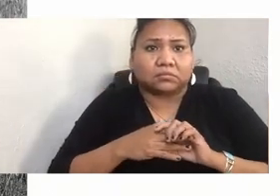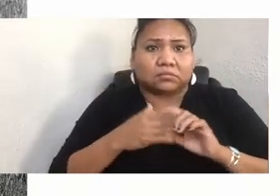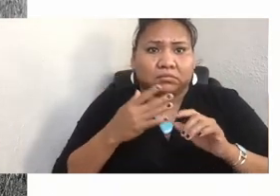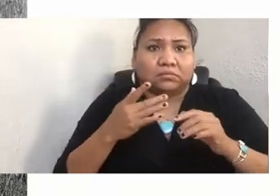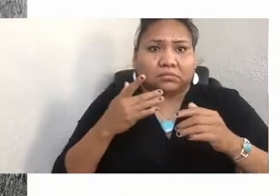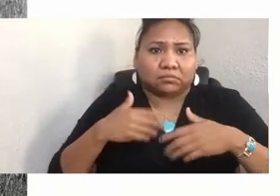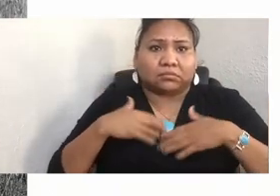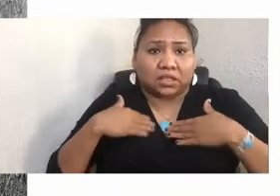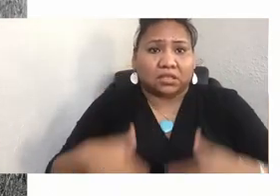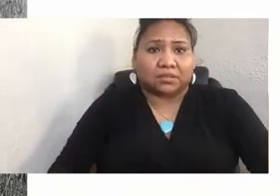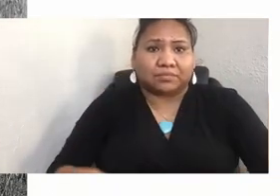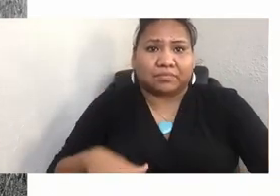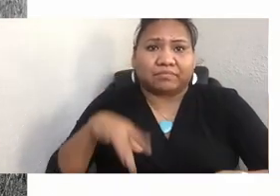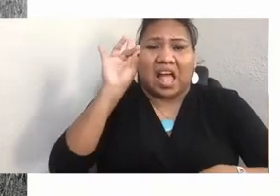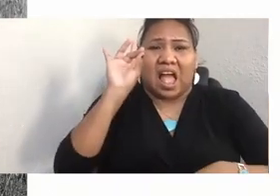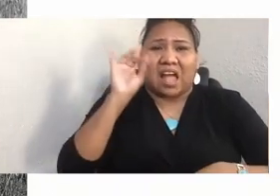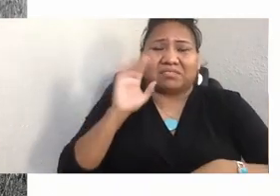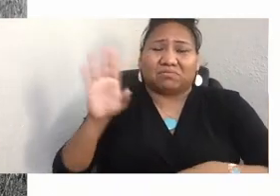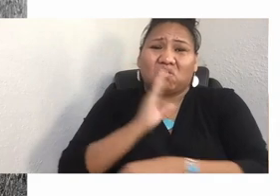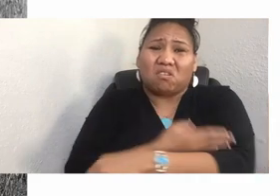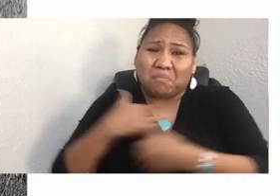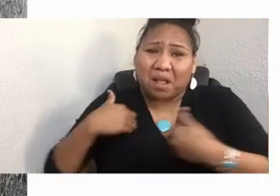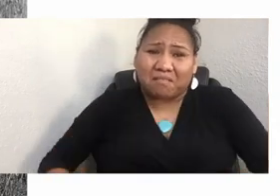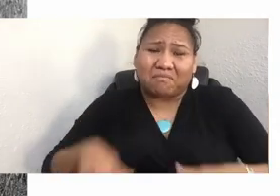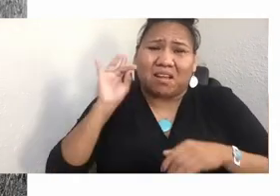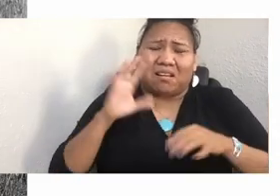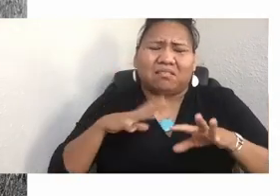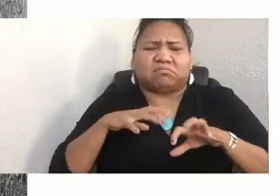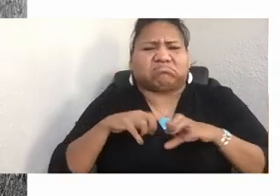And she'd been terribly violated, raped, abused,